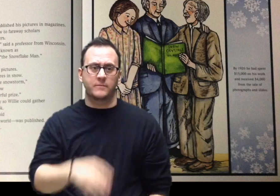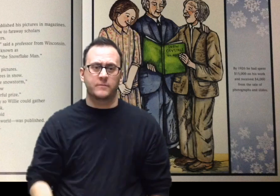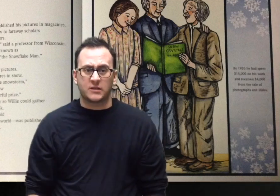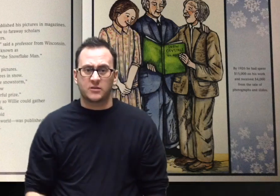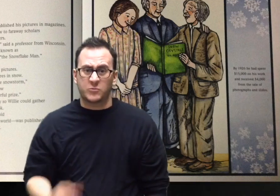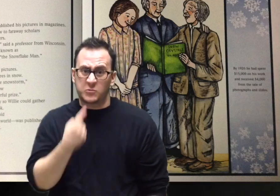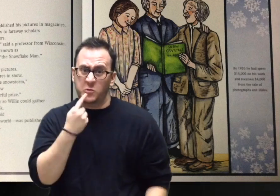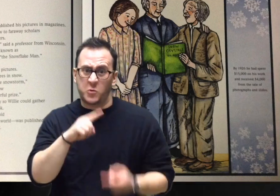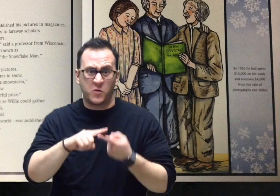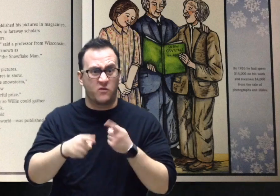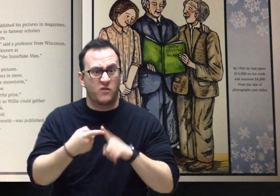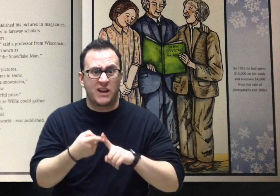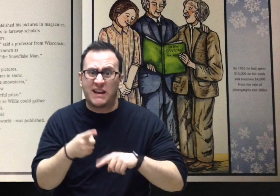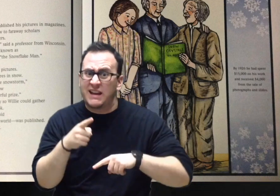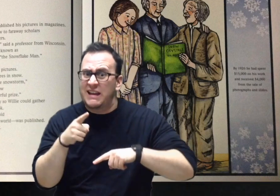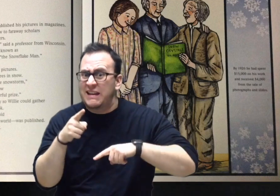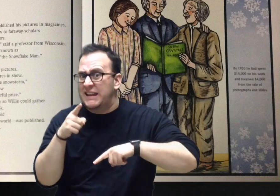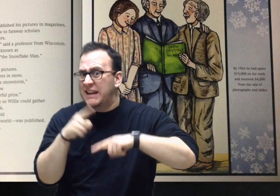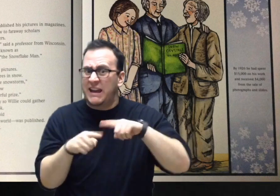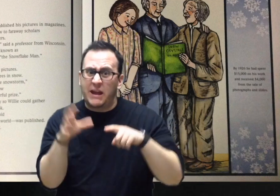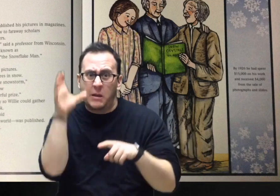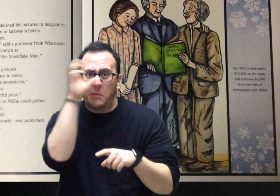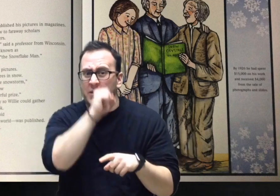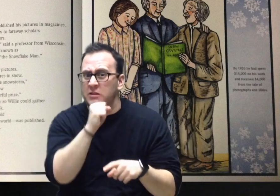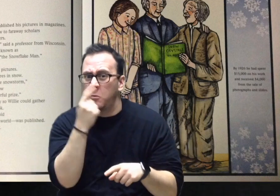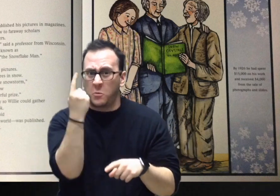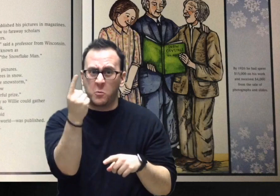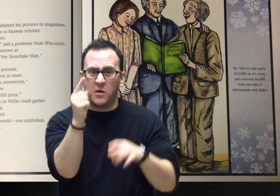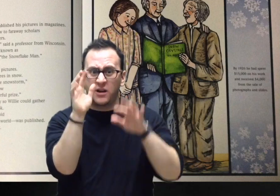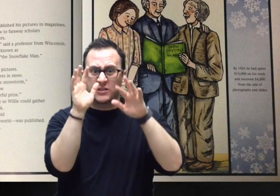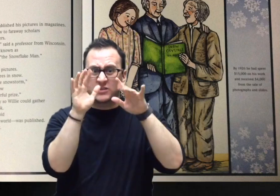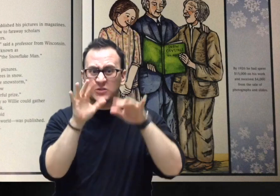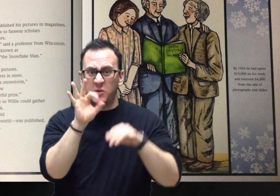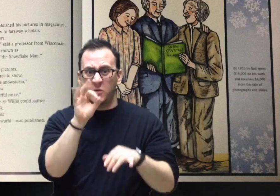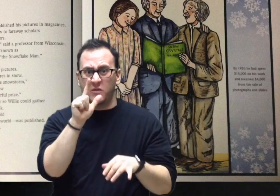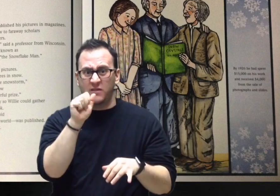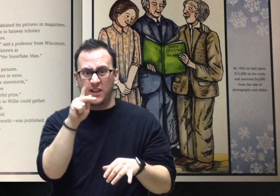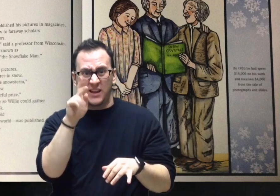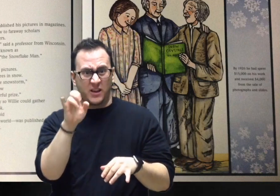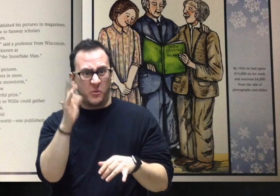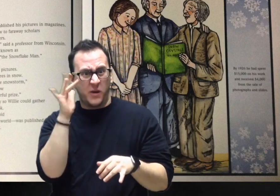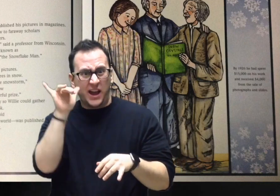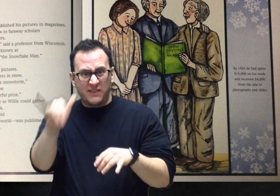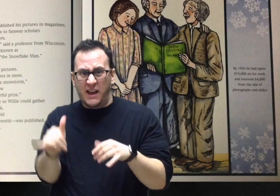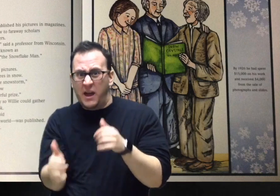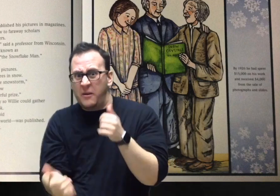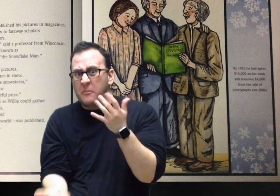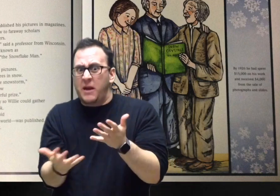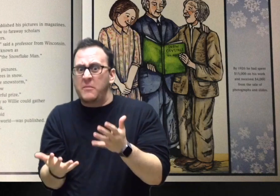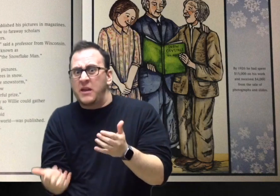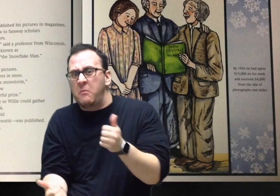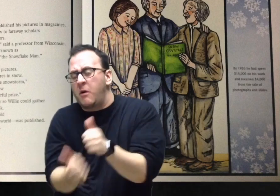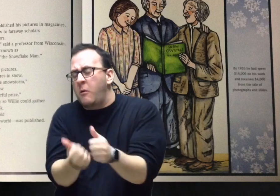When he was sixty-six years old Willie’s book -- his gift to the world-- was published. Still, he was not ready to quit.